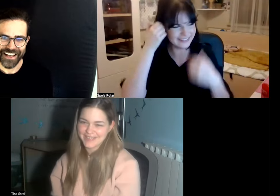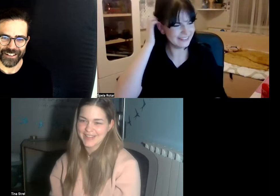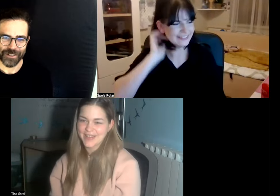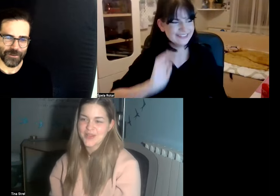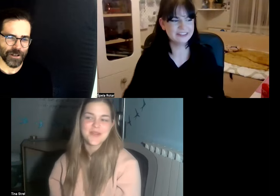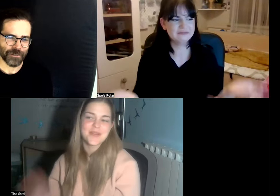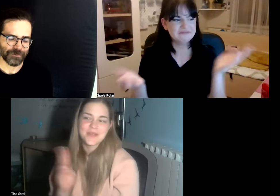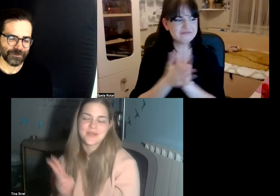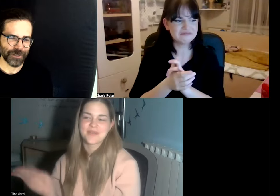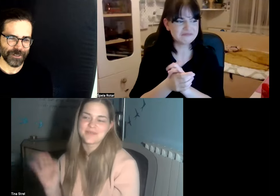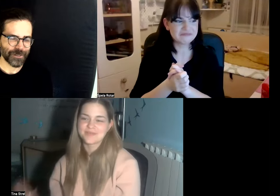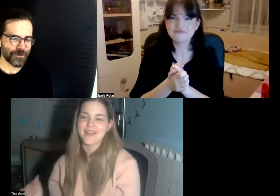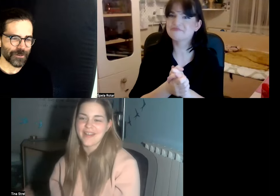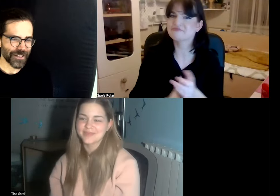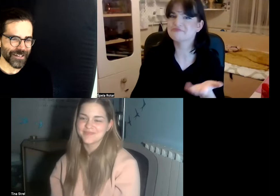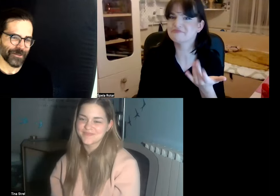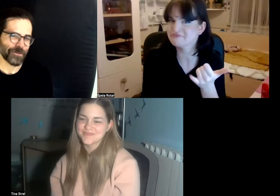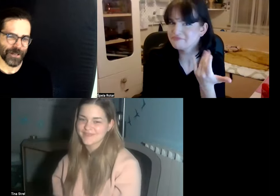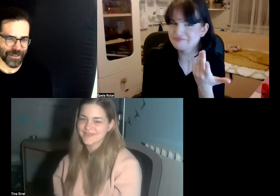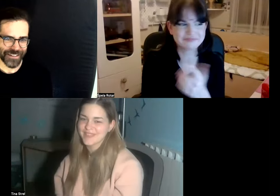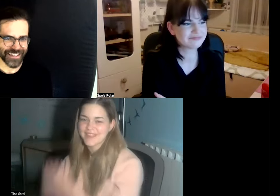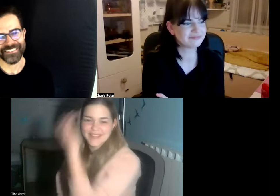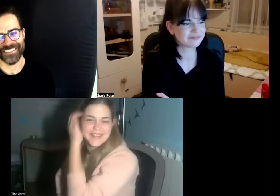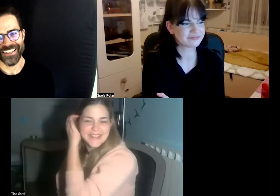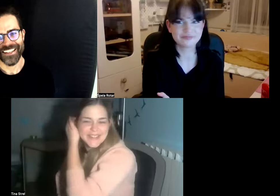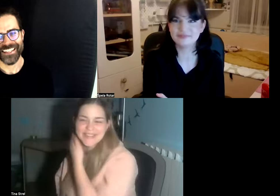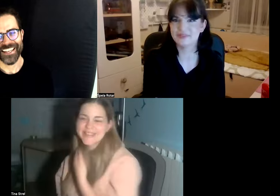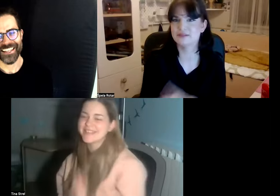and I'm throwing bottles of water or whatever yeah yeah yeah